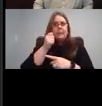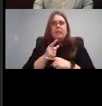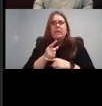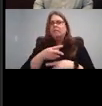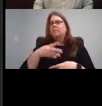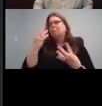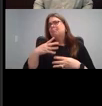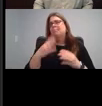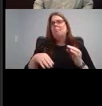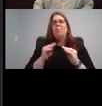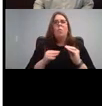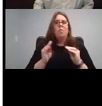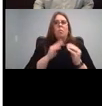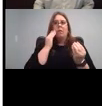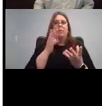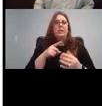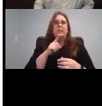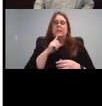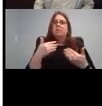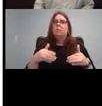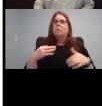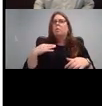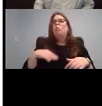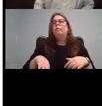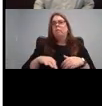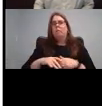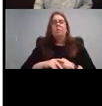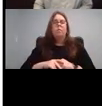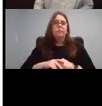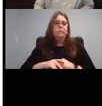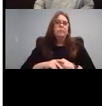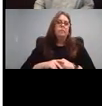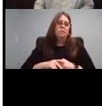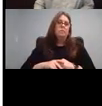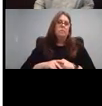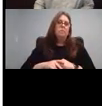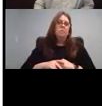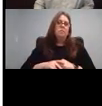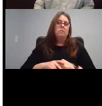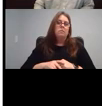this was really, really useful. This is on the hand invoicing.